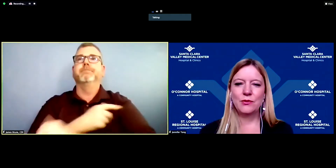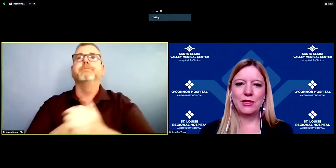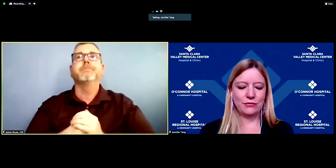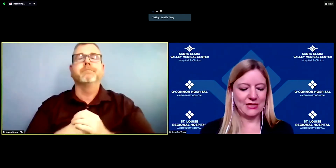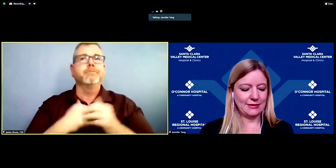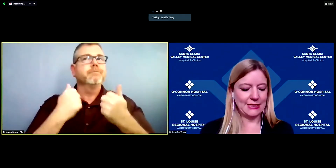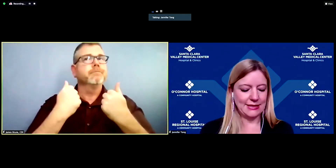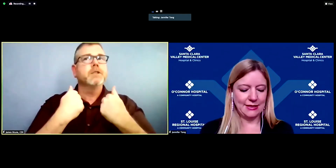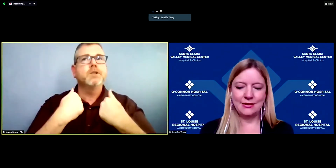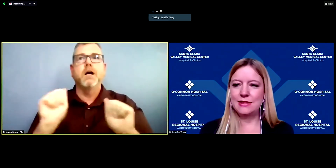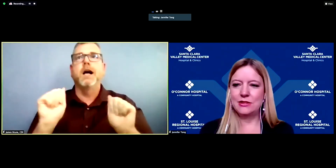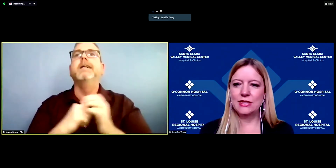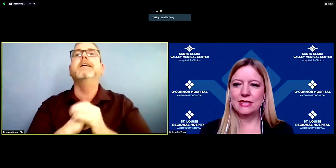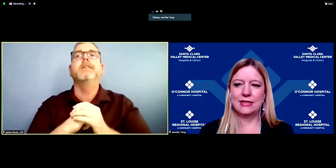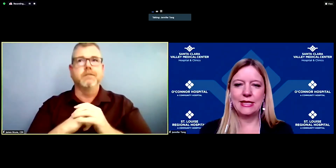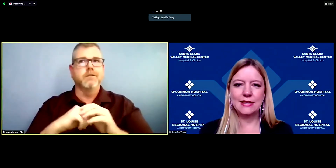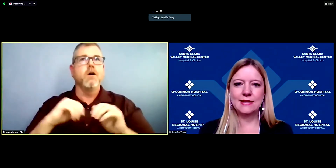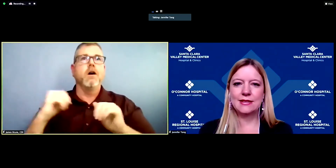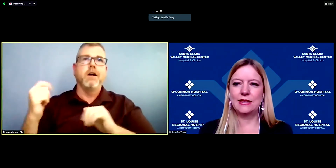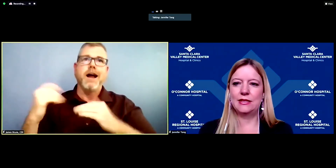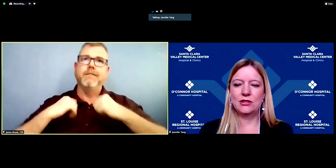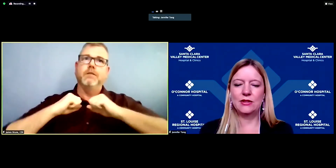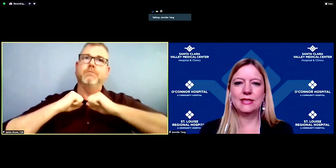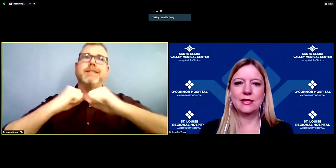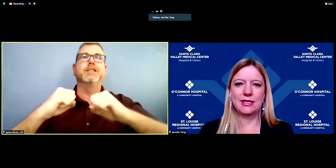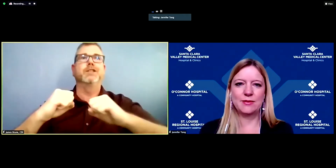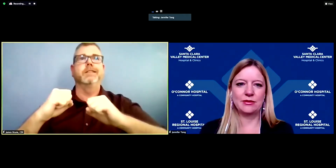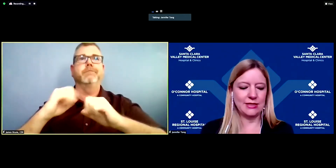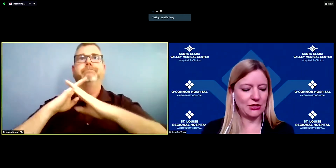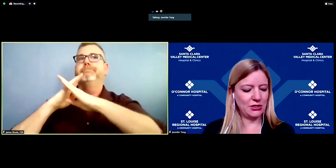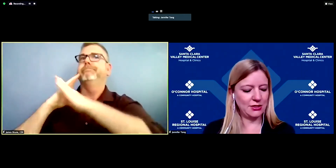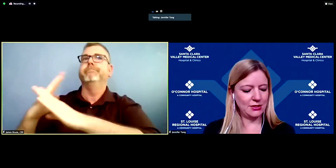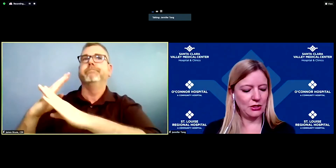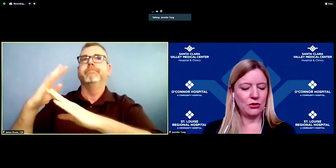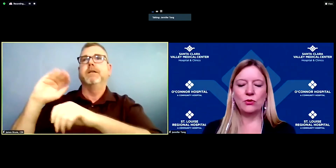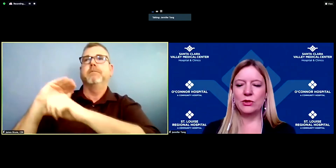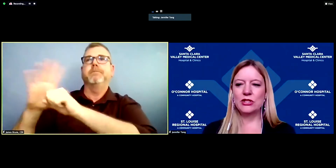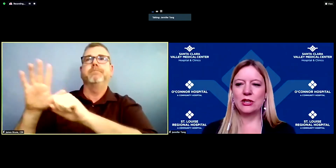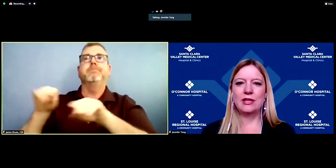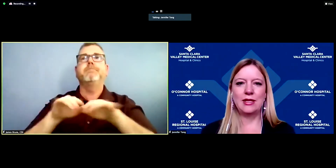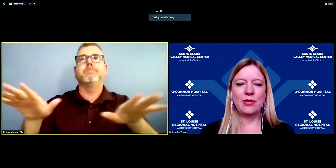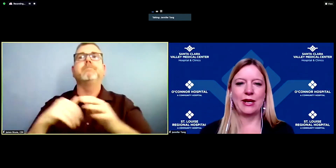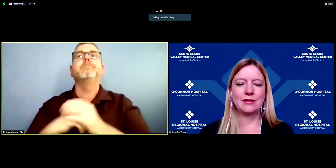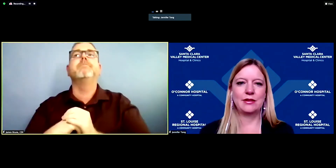We have recently seen a decrease in cases and decrease in hospitalizations, which are the impact